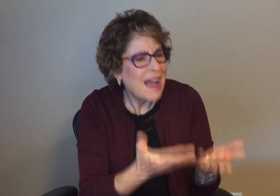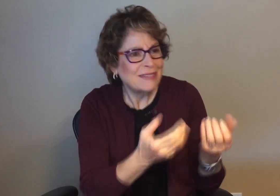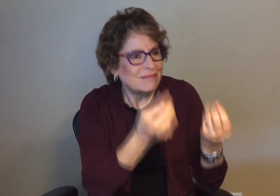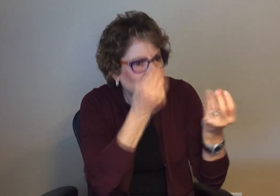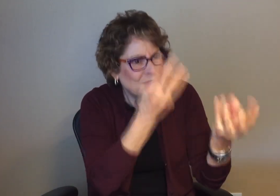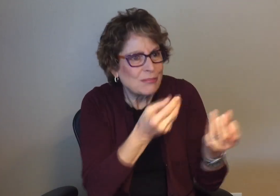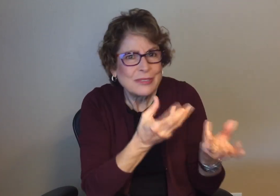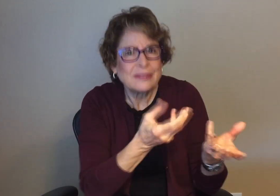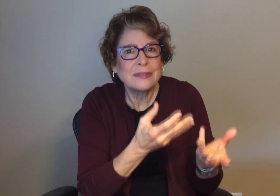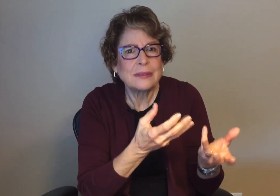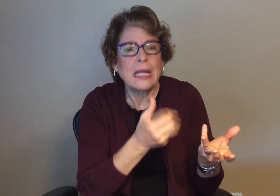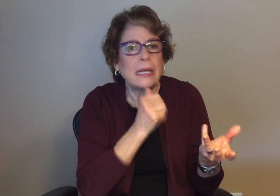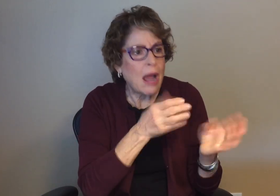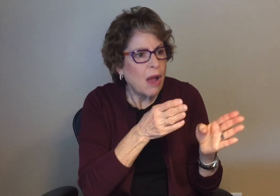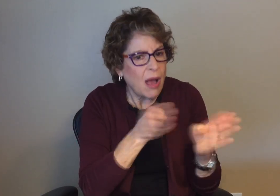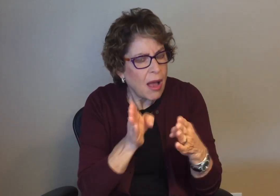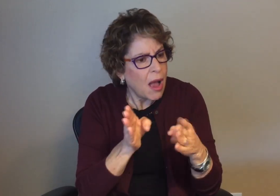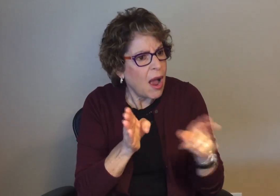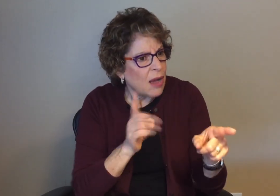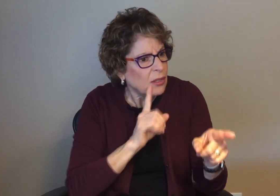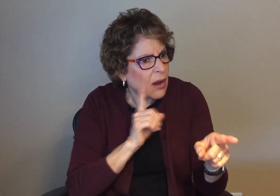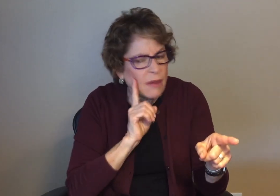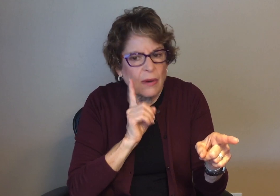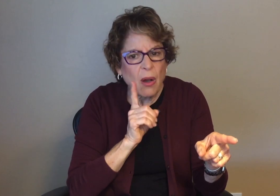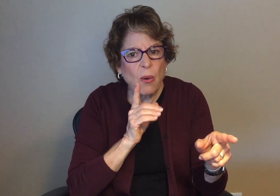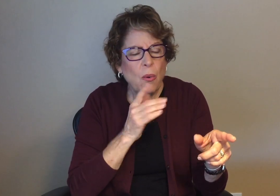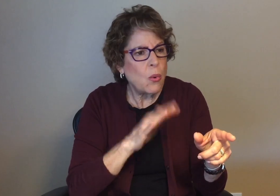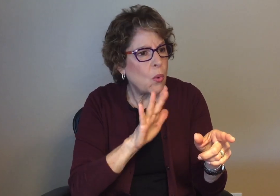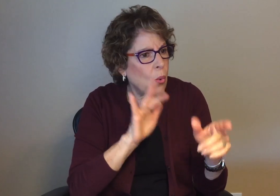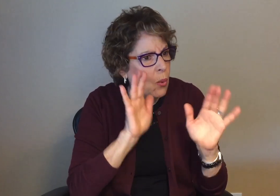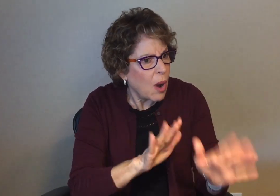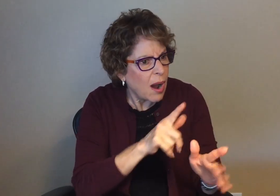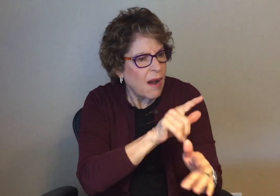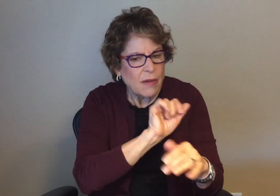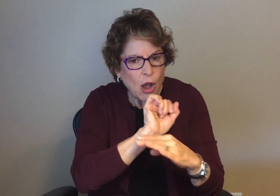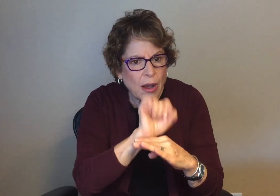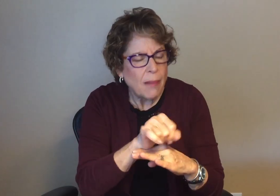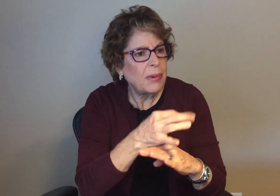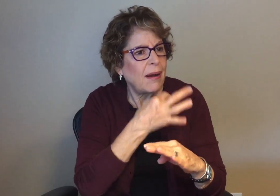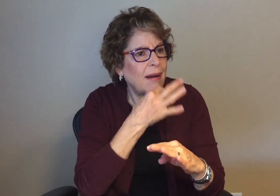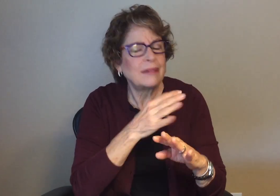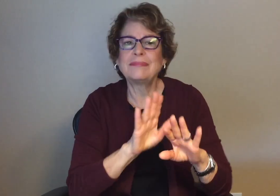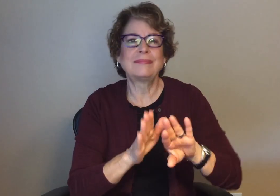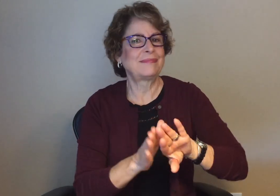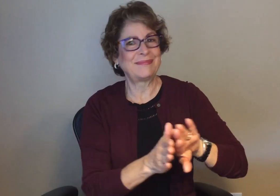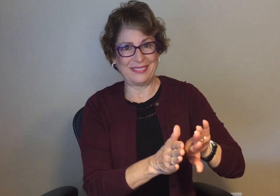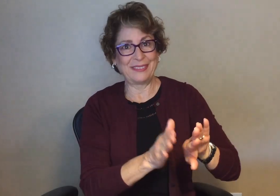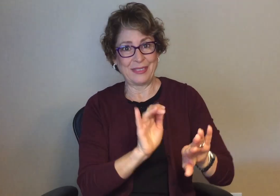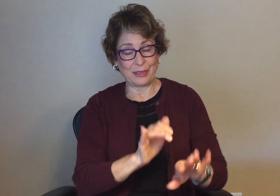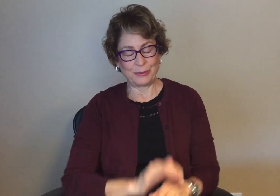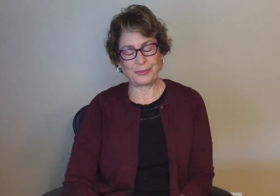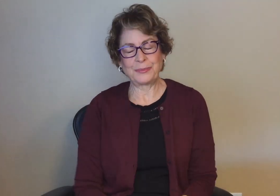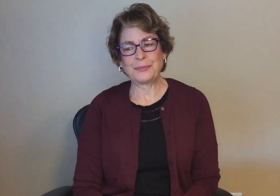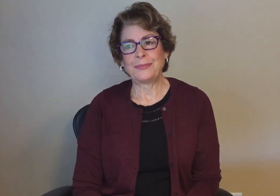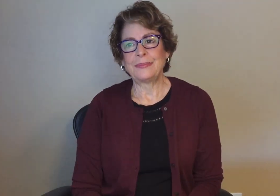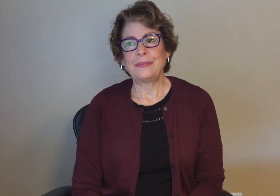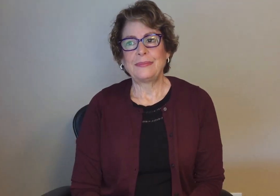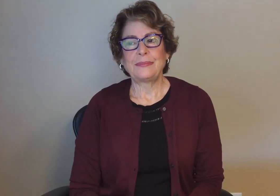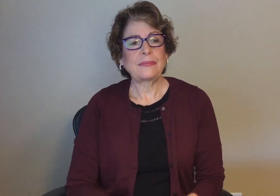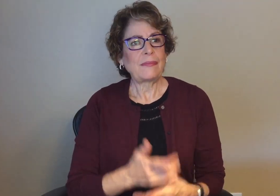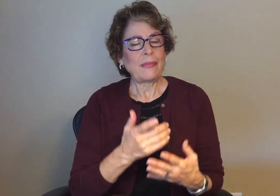it should be about the deaf person not how we overcame the disability.